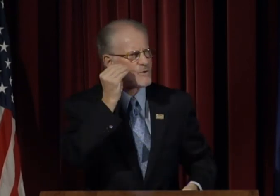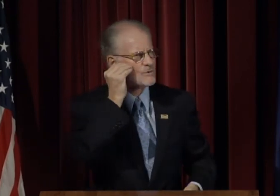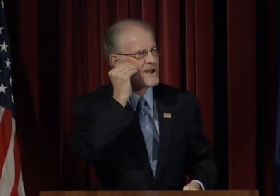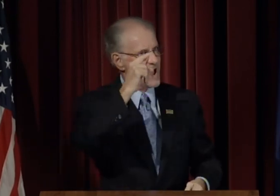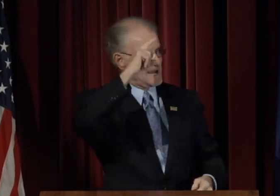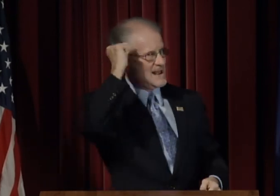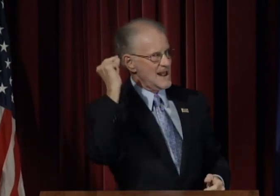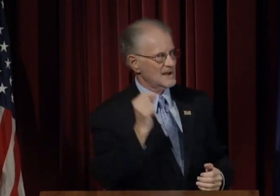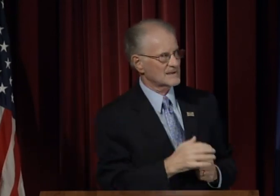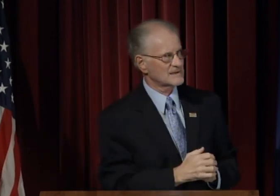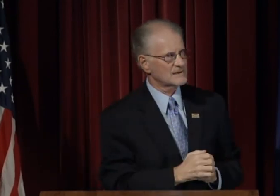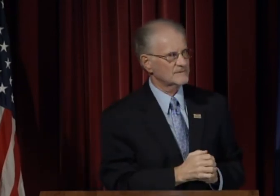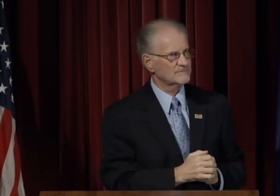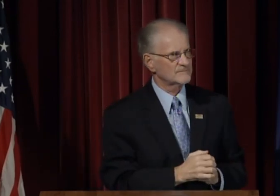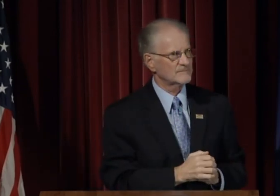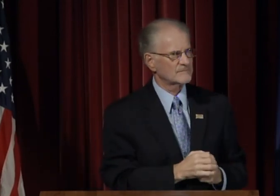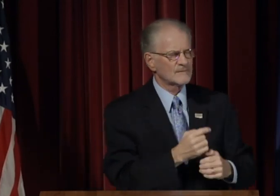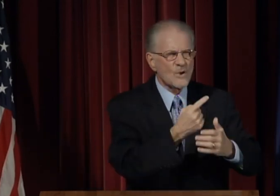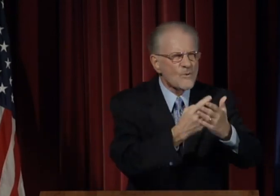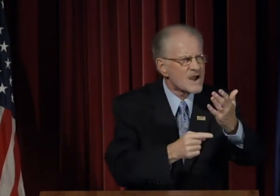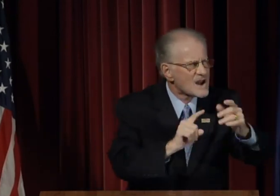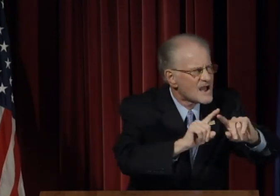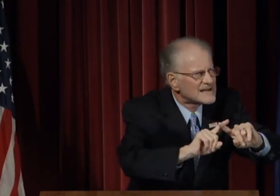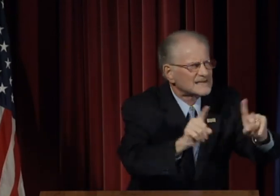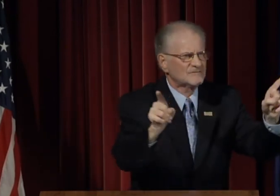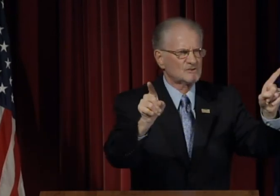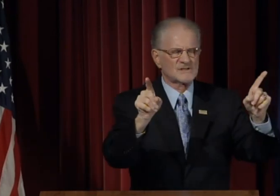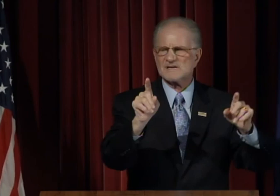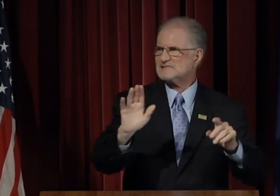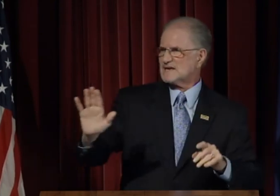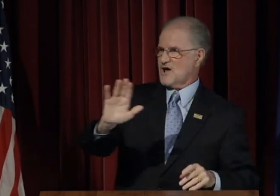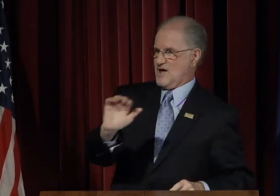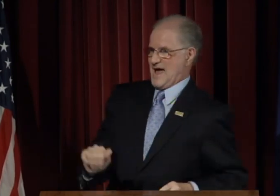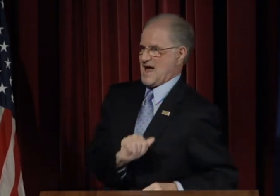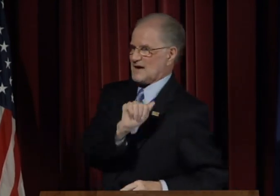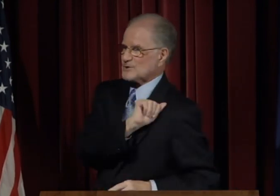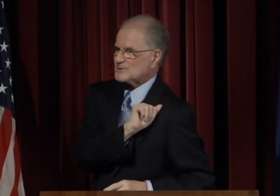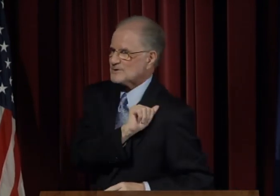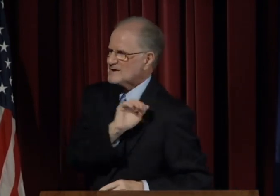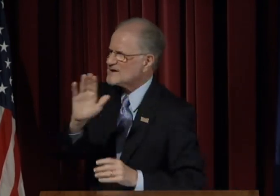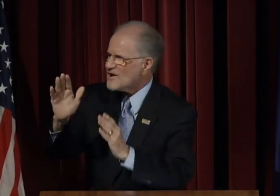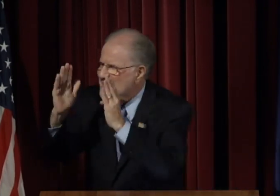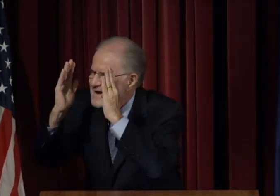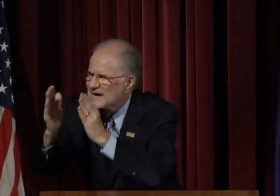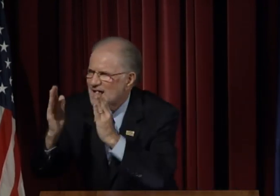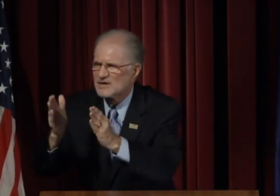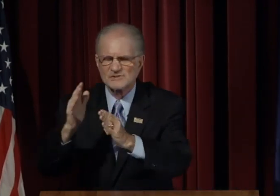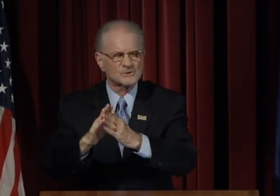and at home at Gallaudet. What a difference your welcoming attitude,